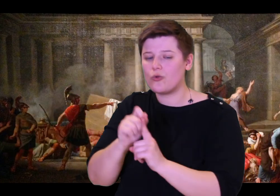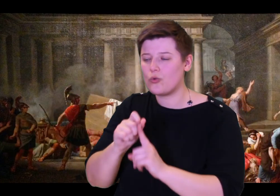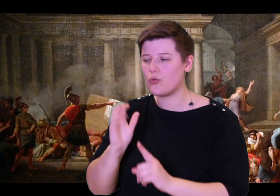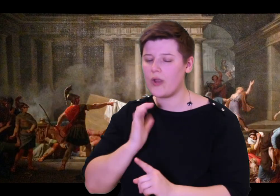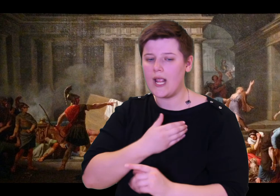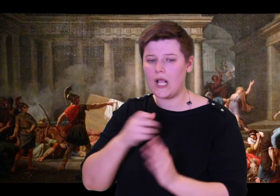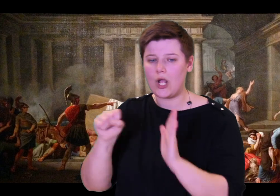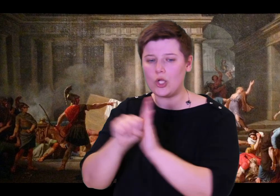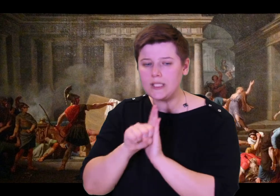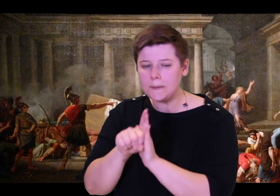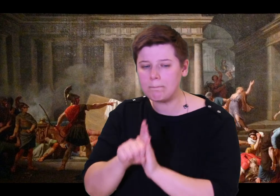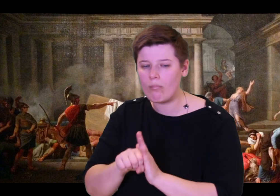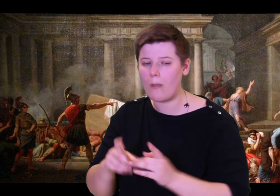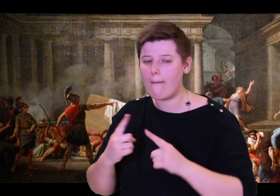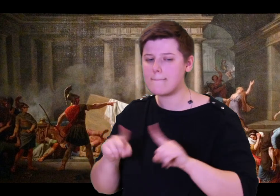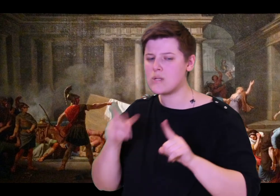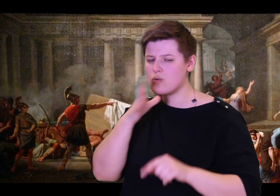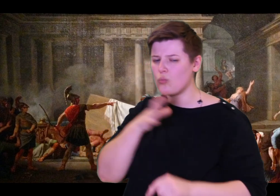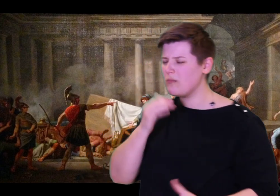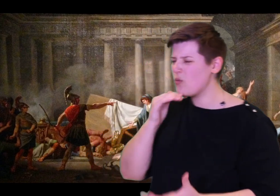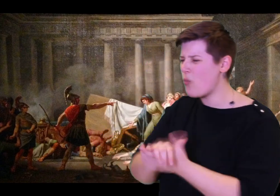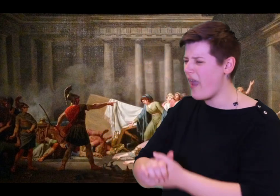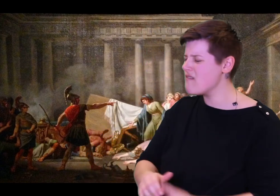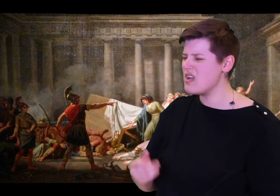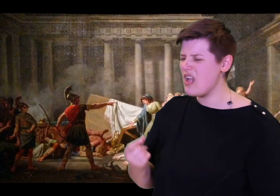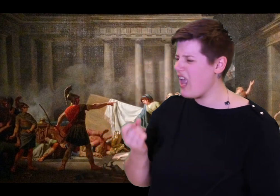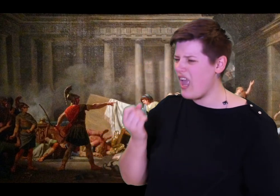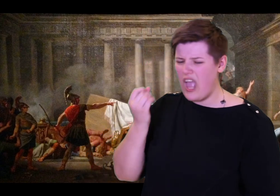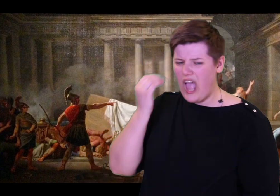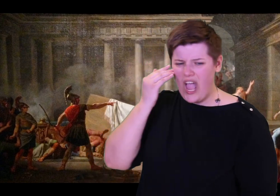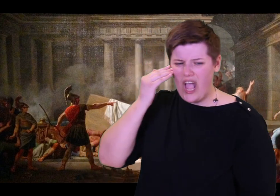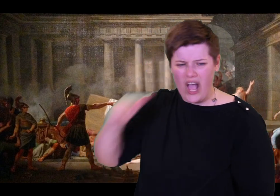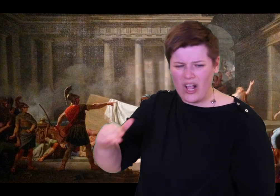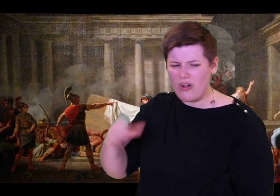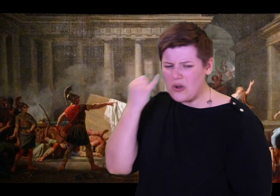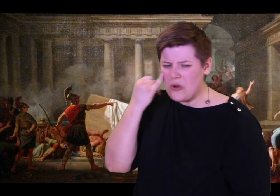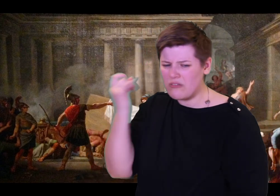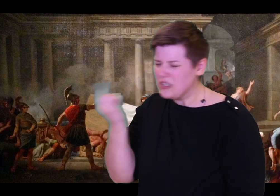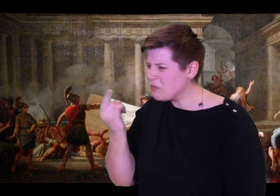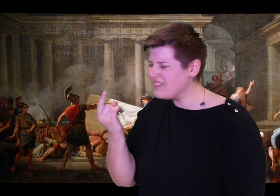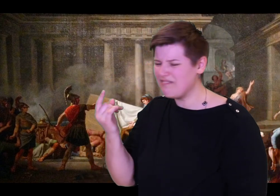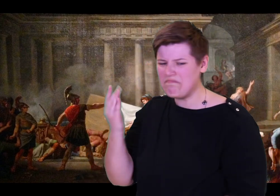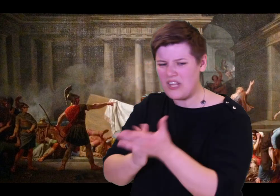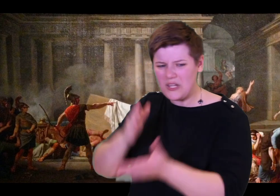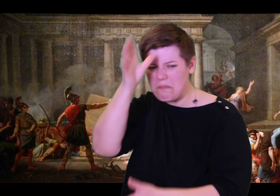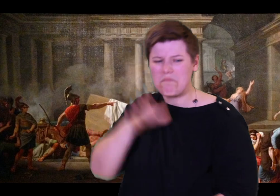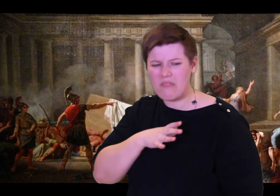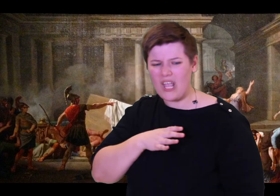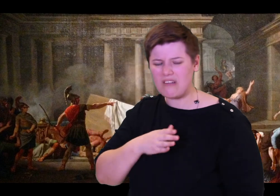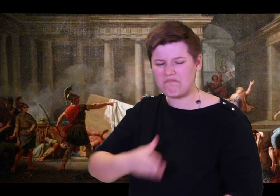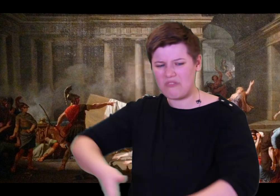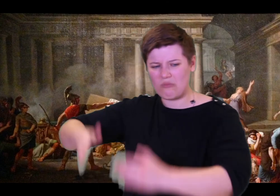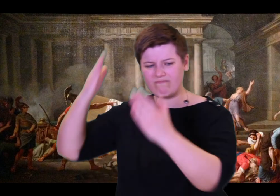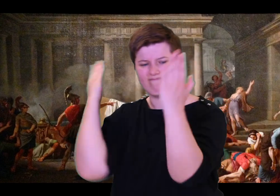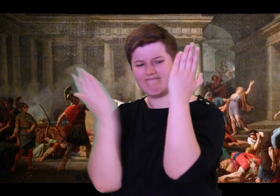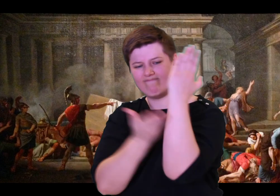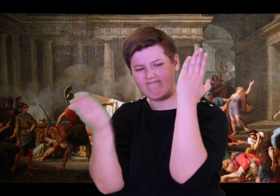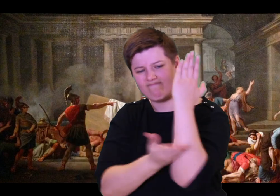inlaid with gold and silver and with ivory. I stretched ox leather straps